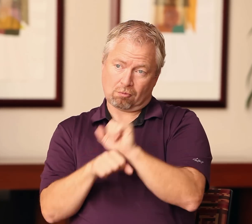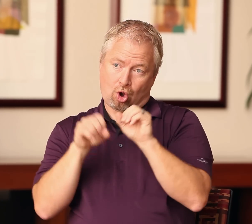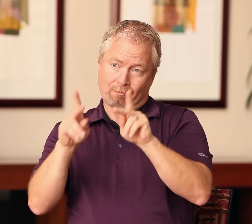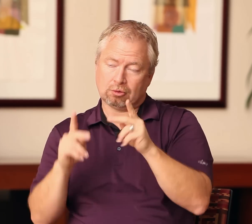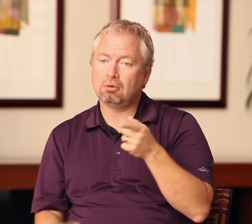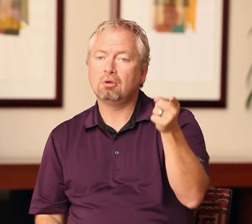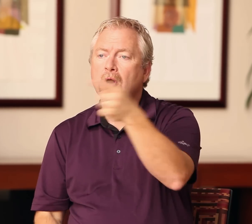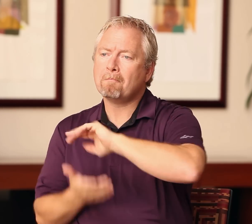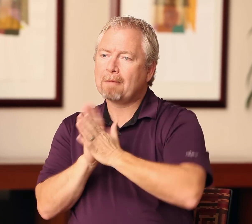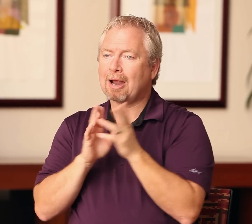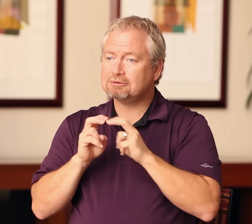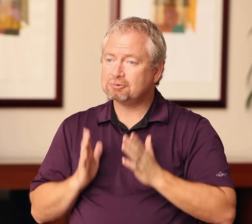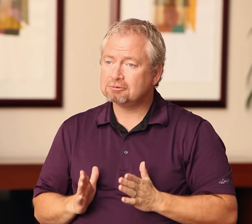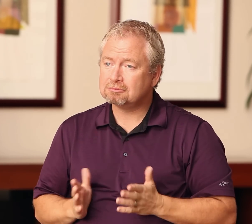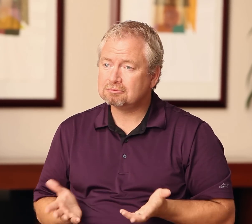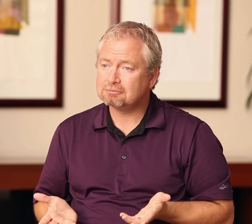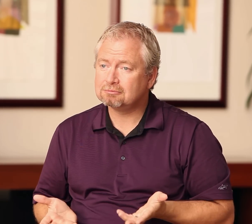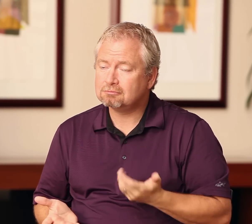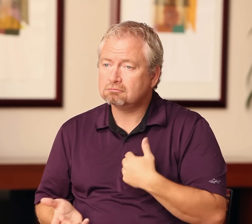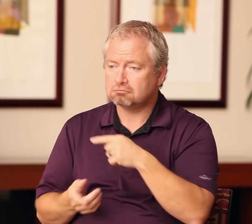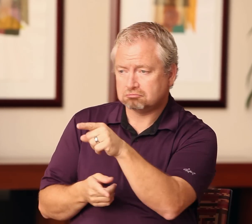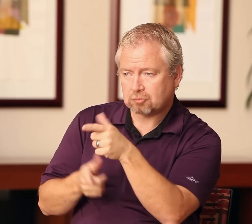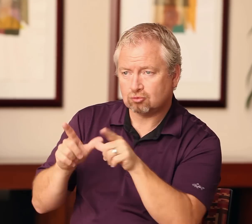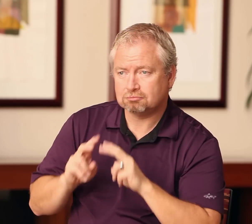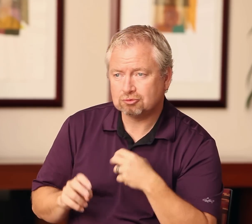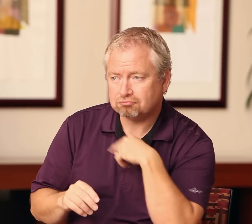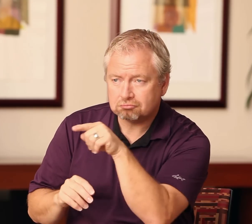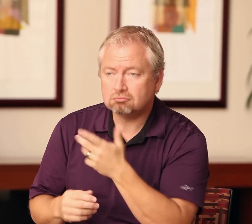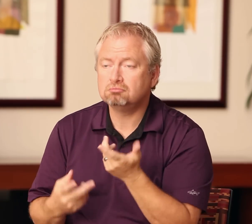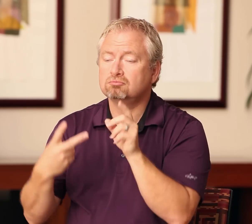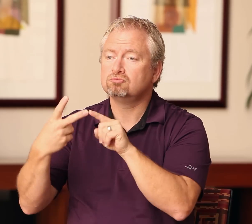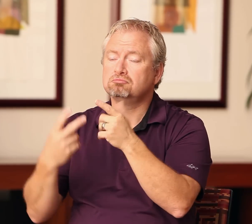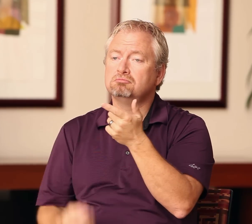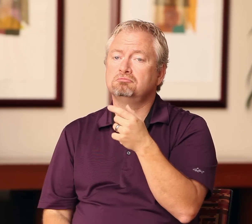That leads to another job opportunity for deaf interpreters, in language assessment.